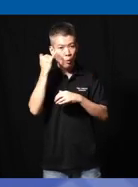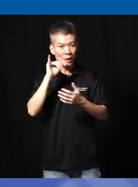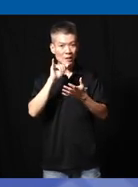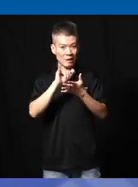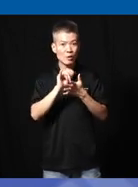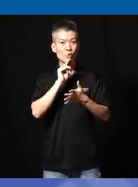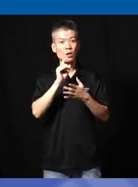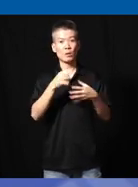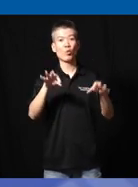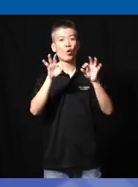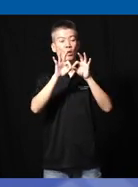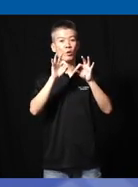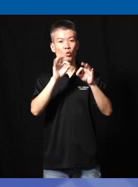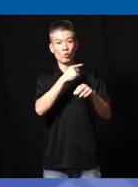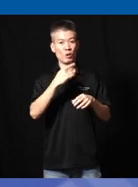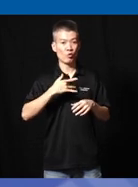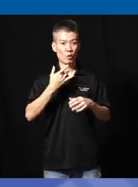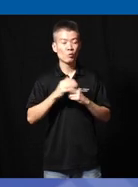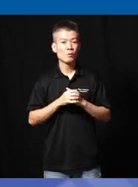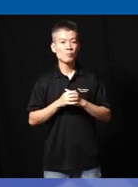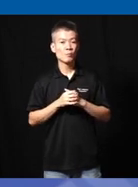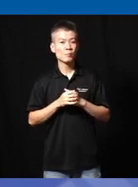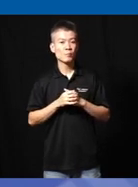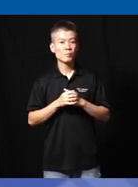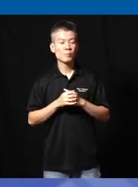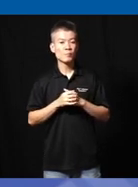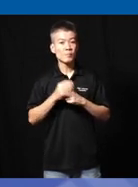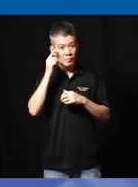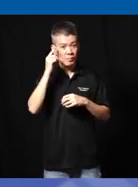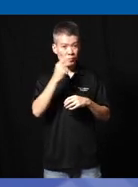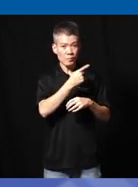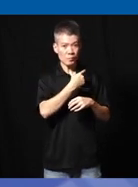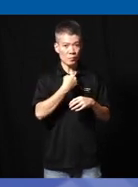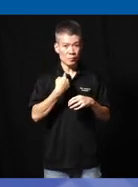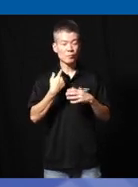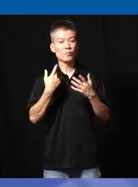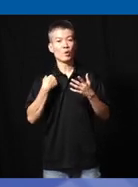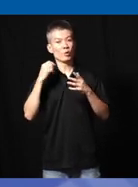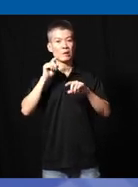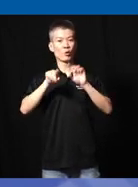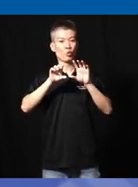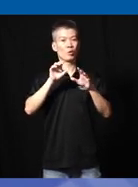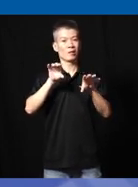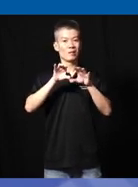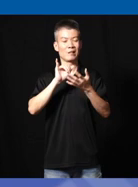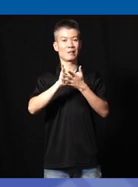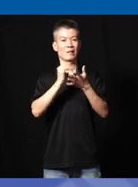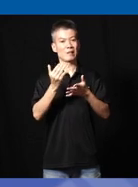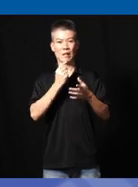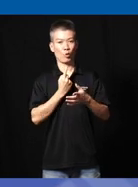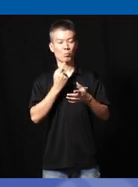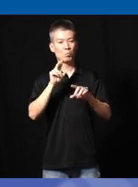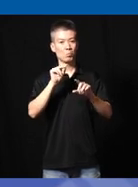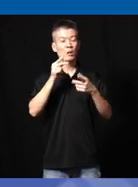is really important with you is because for us we cannot do things alone a lot of the volunteer